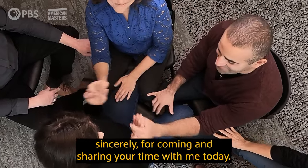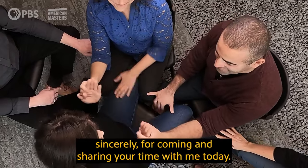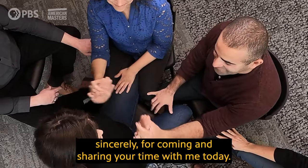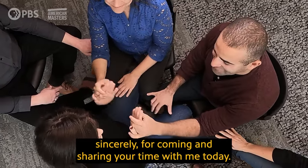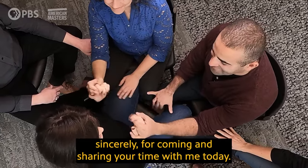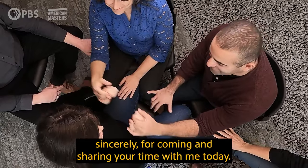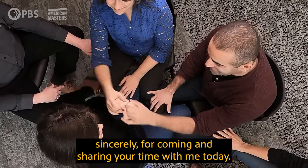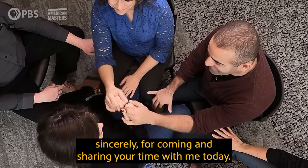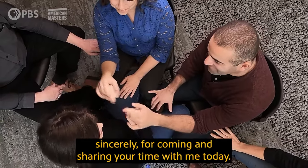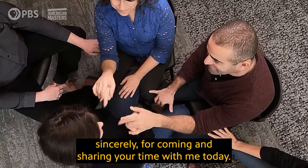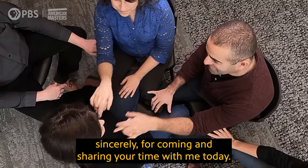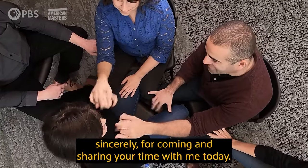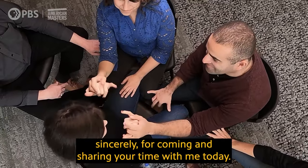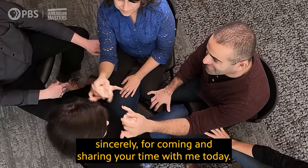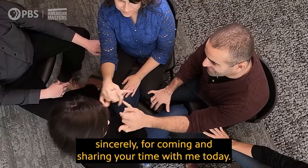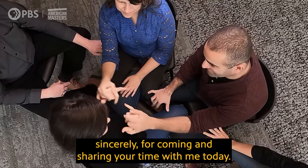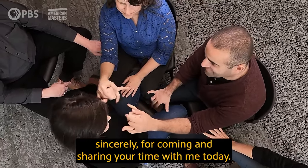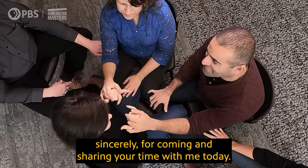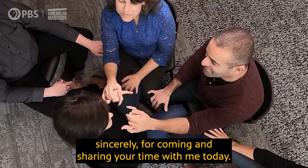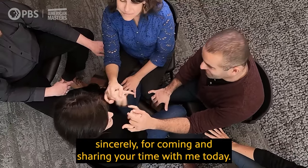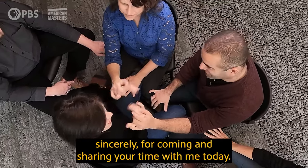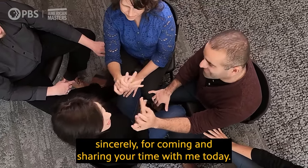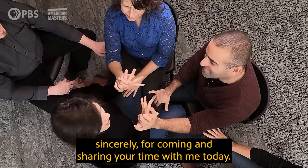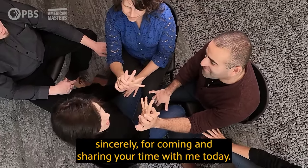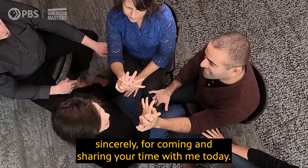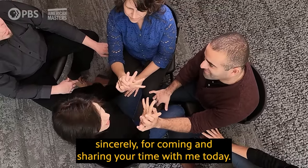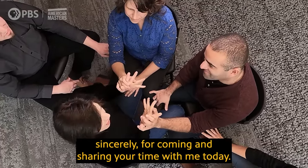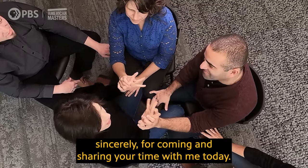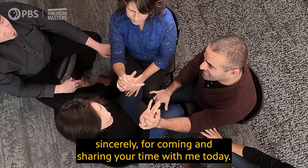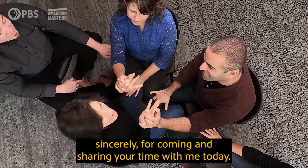sincerely, for coming and sharing your time with me today.